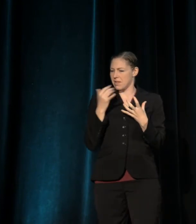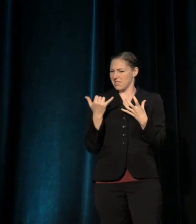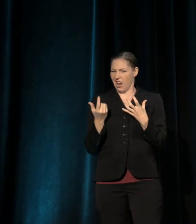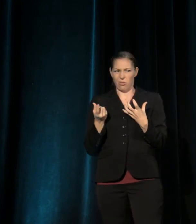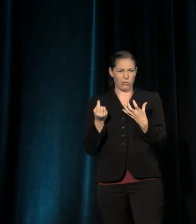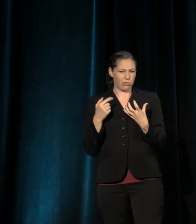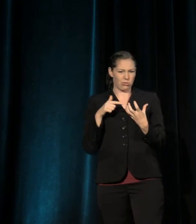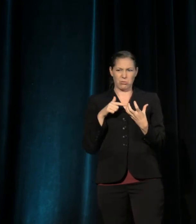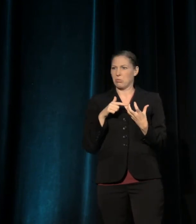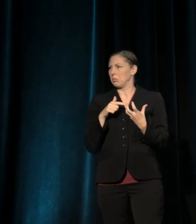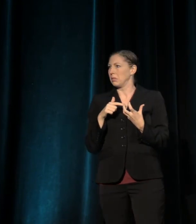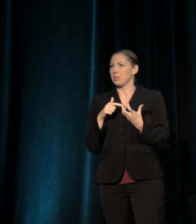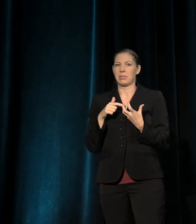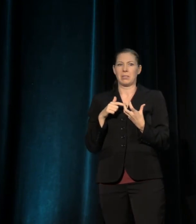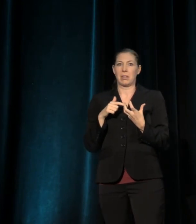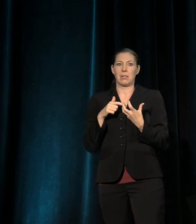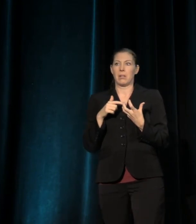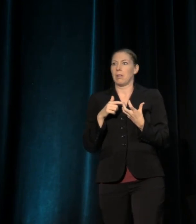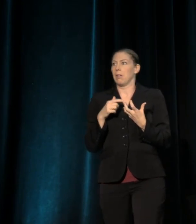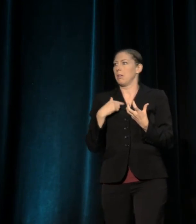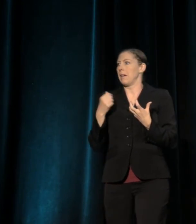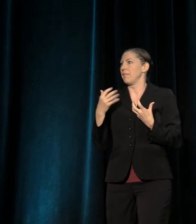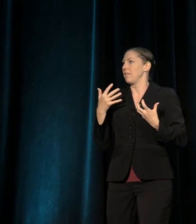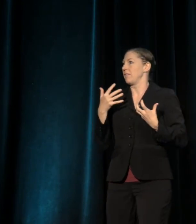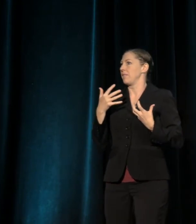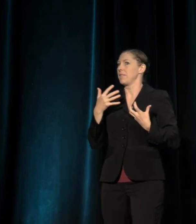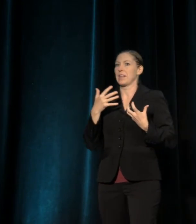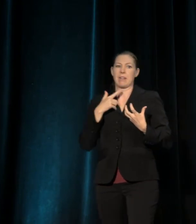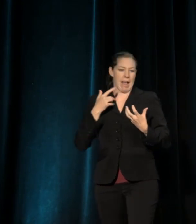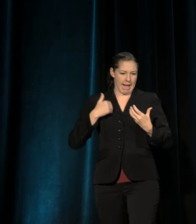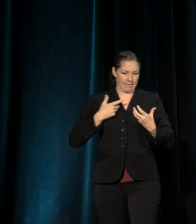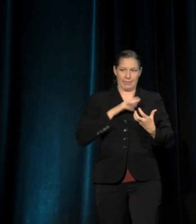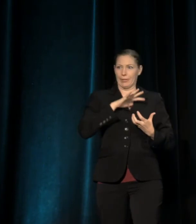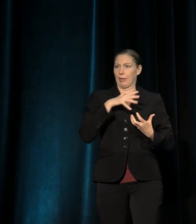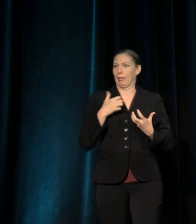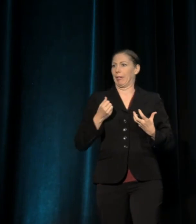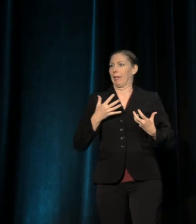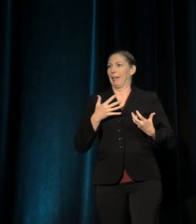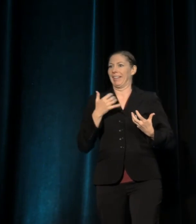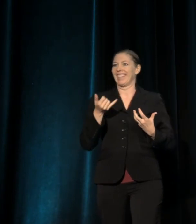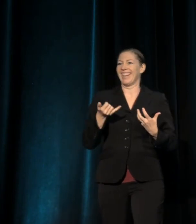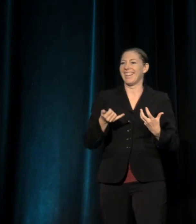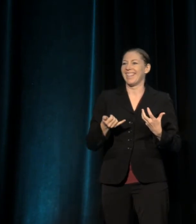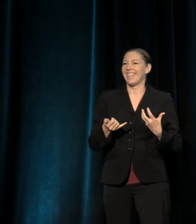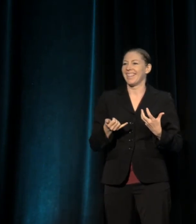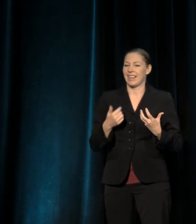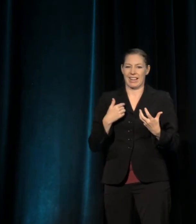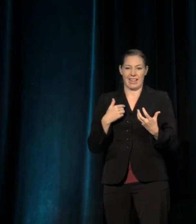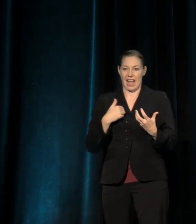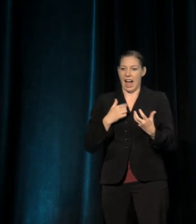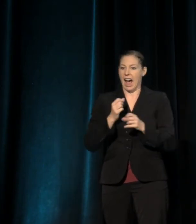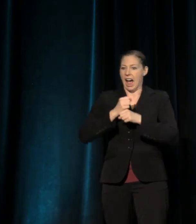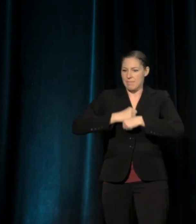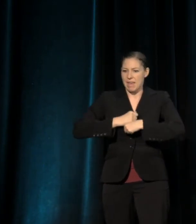but for the fear they've accumulated as well. For years they've said to themselves, "I made this."